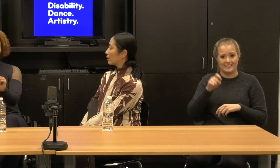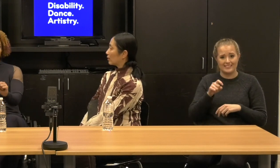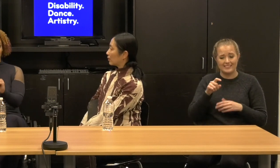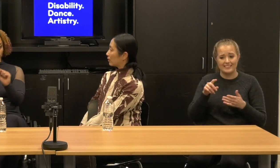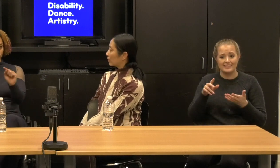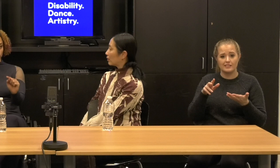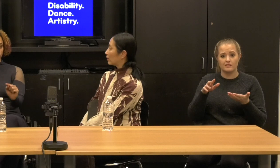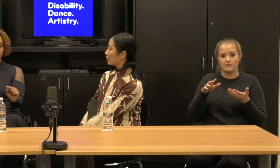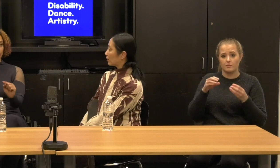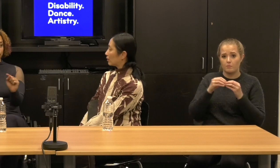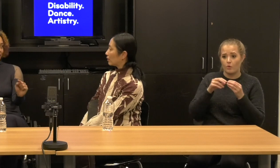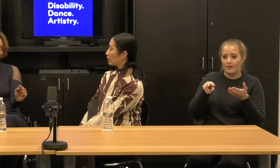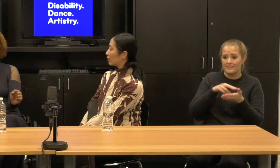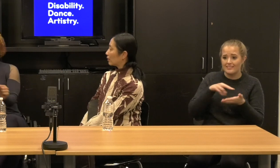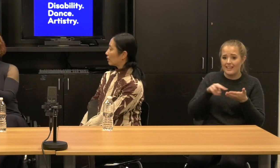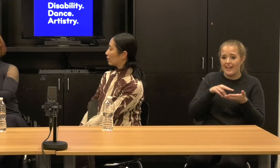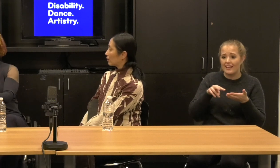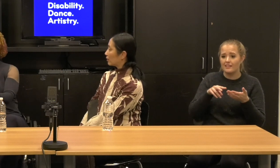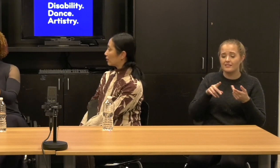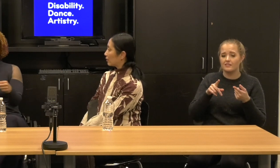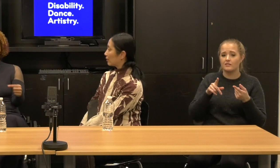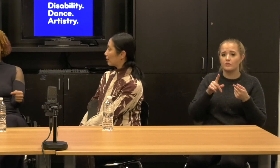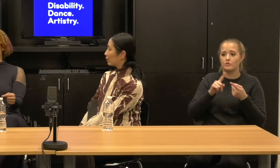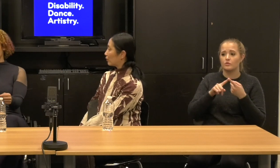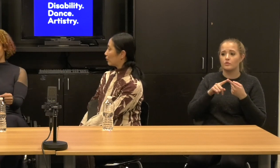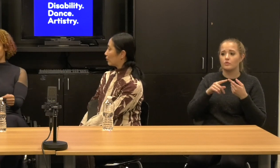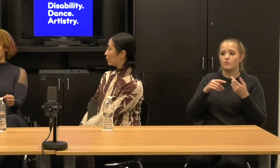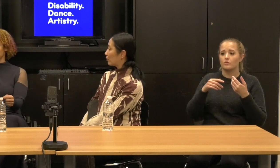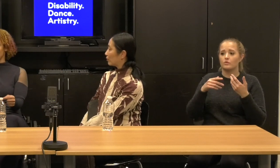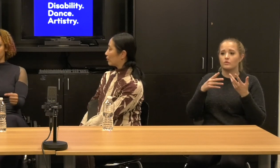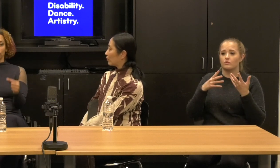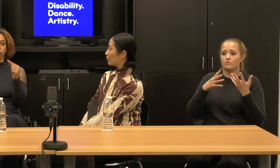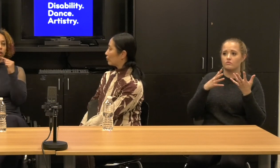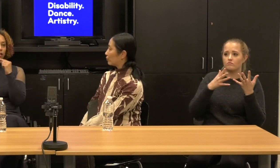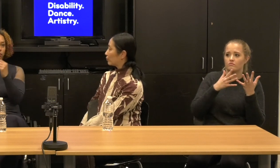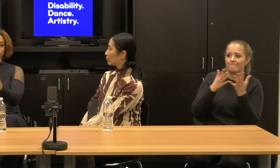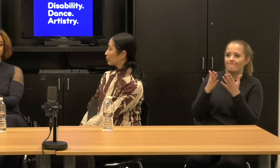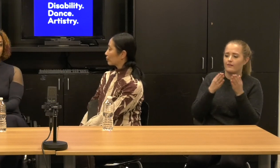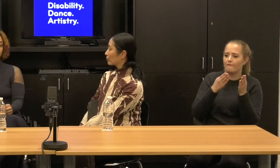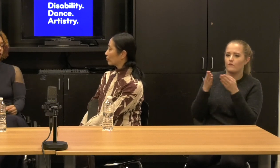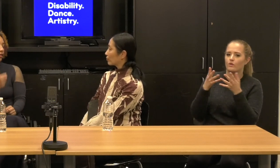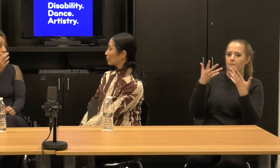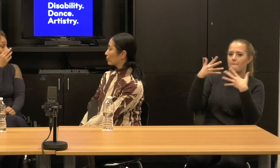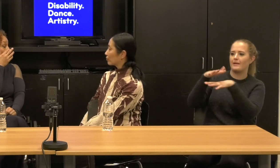in order to speak back to the mainstream dot's world? Like what if we really made that?